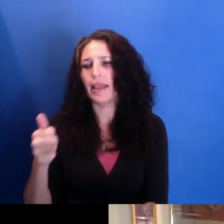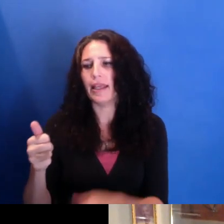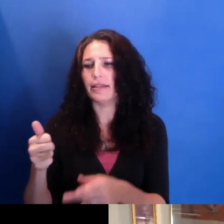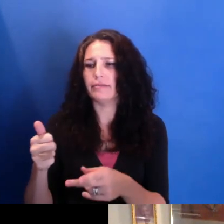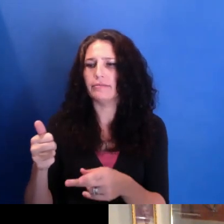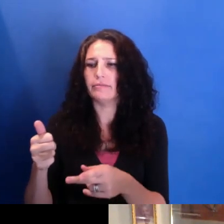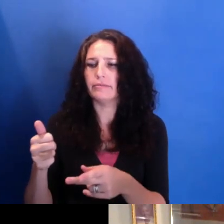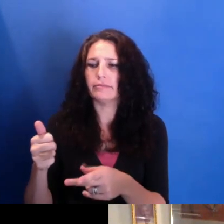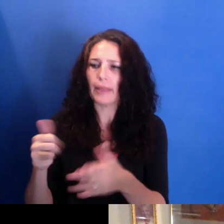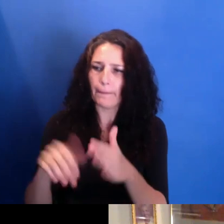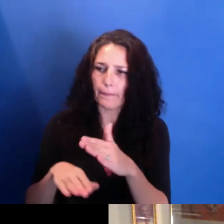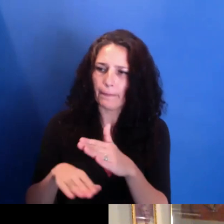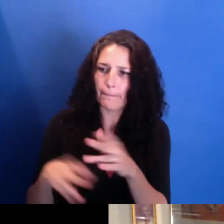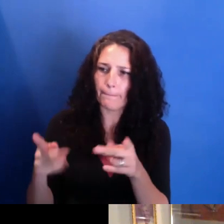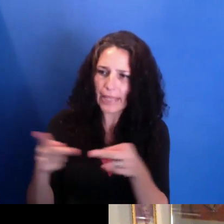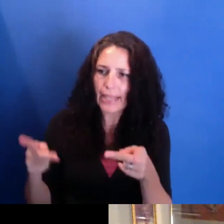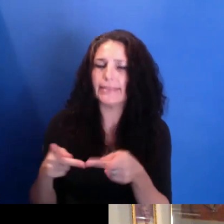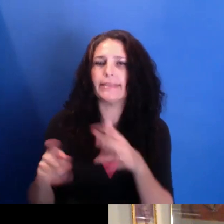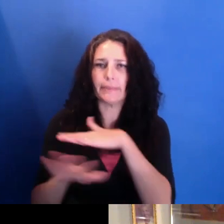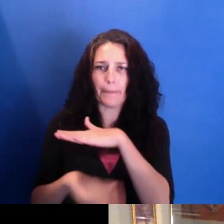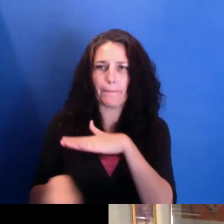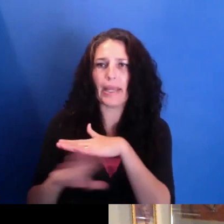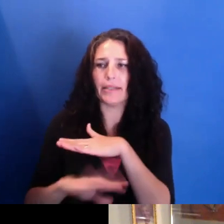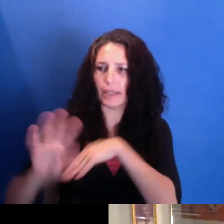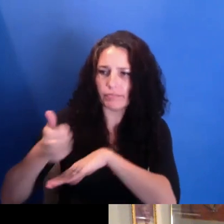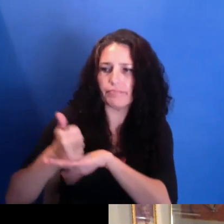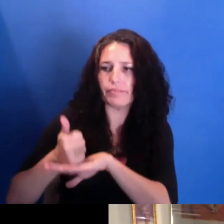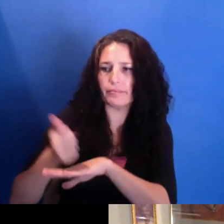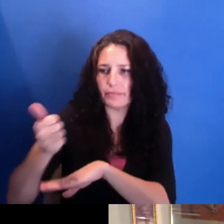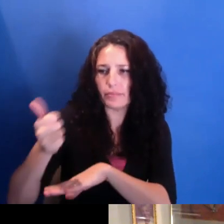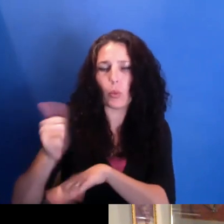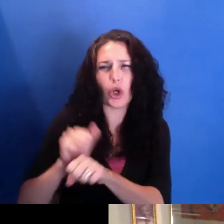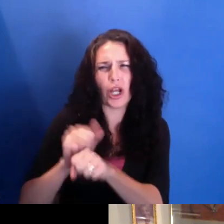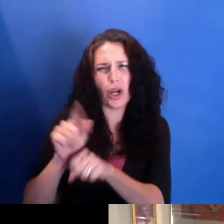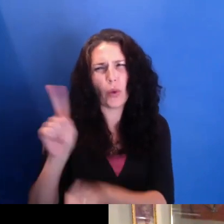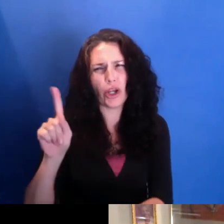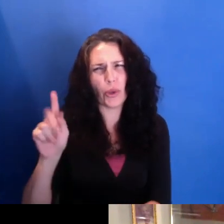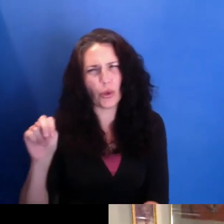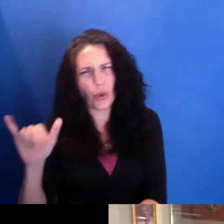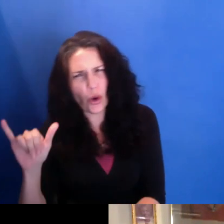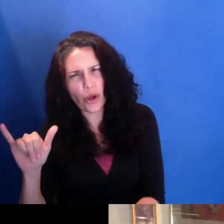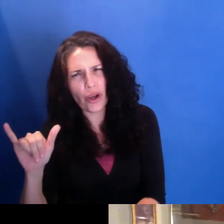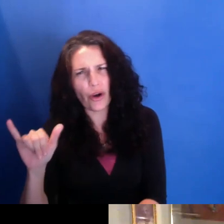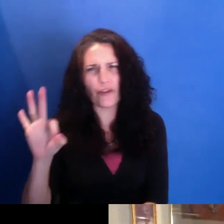And so I know-- are you in Newark now or in Florida? I am. I'm back in Newark. I am back.